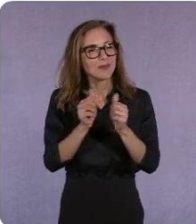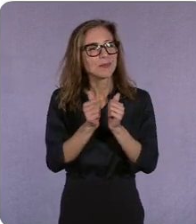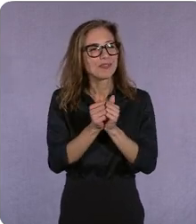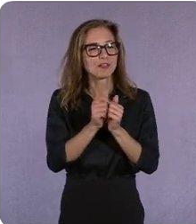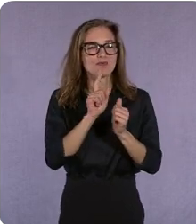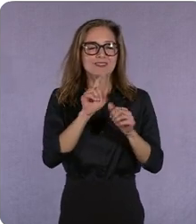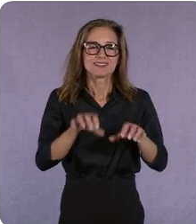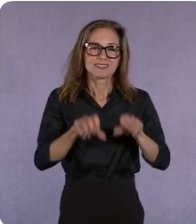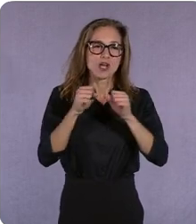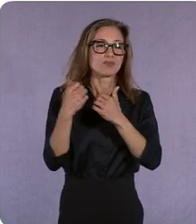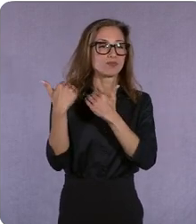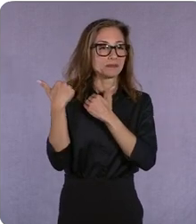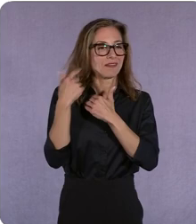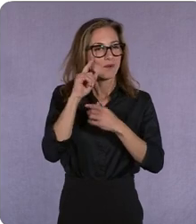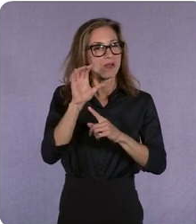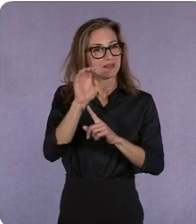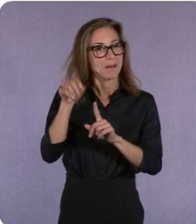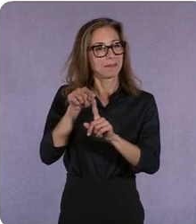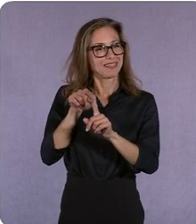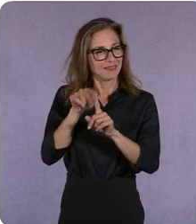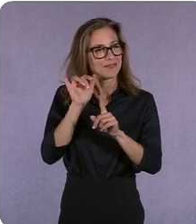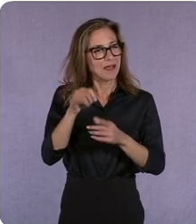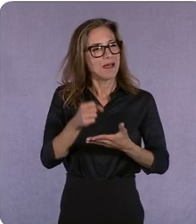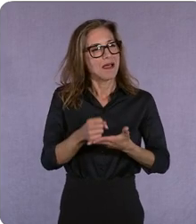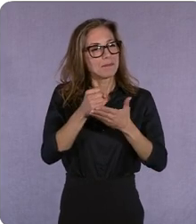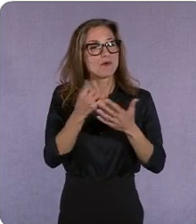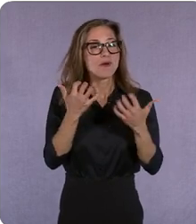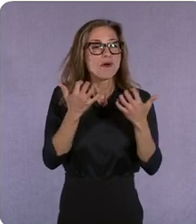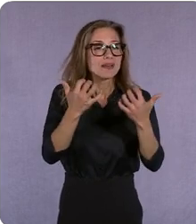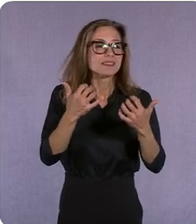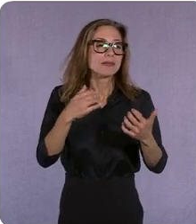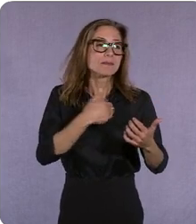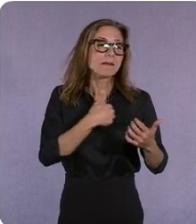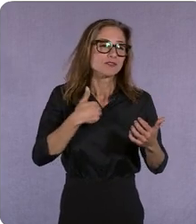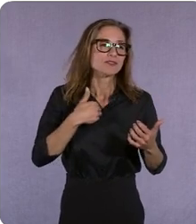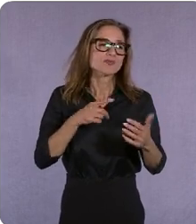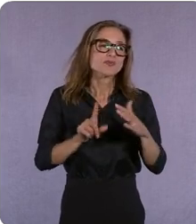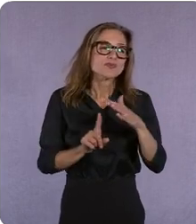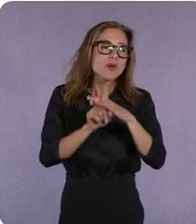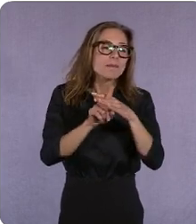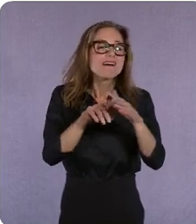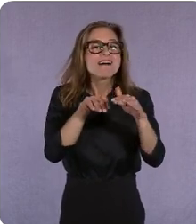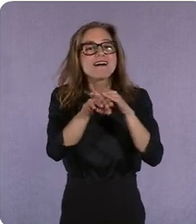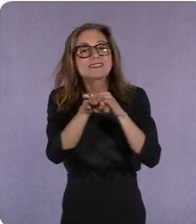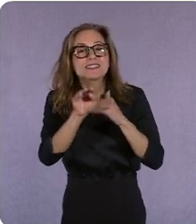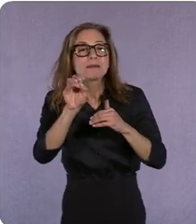show up to that media whether that's a YouTube series whether that's a streaming film whether its a podcast.